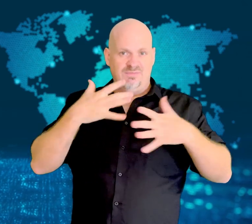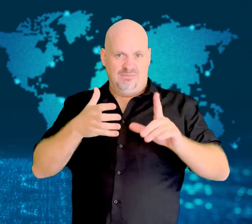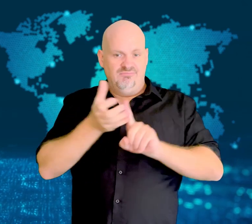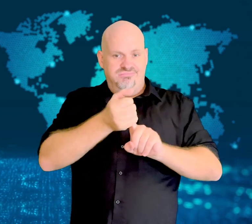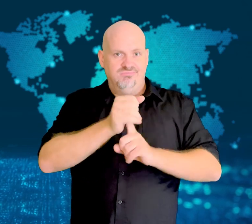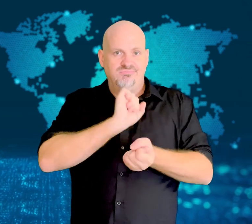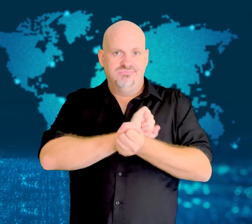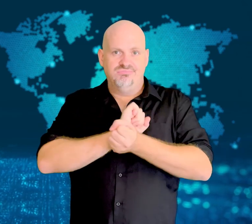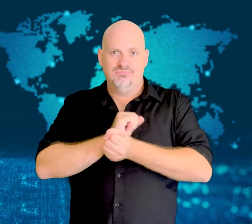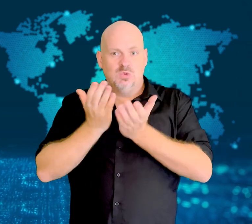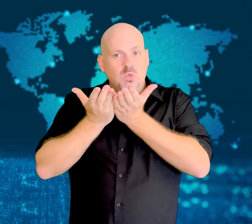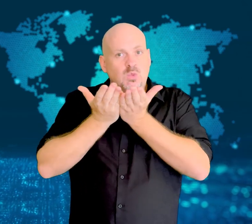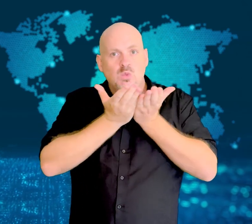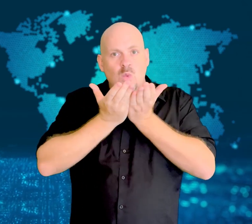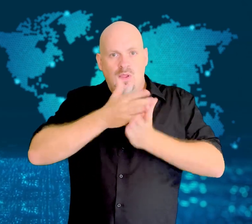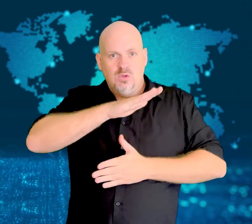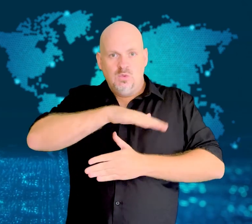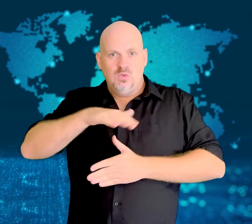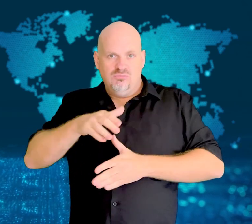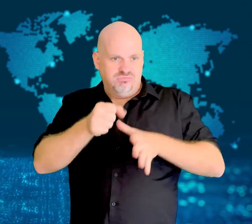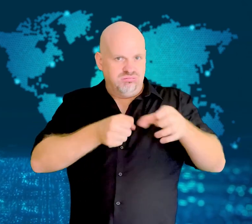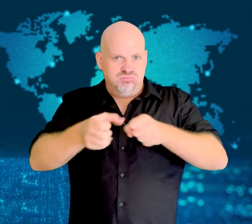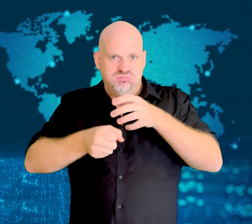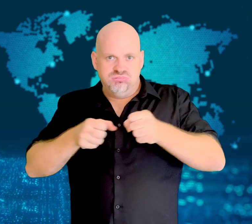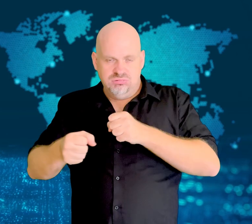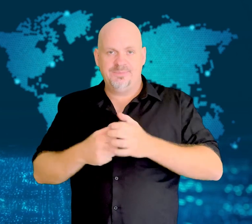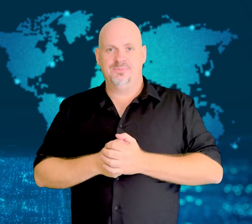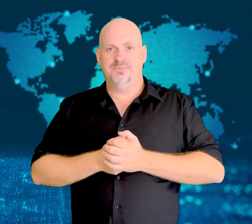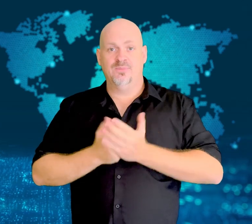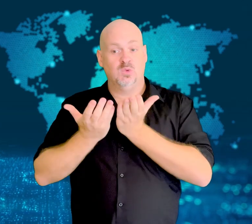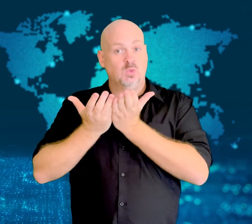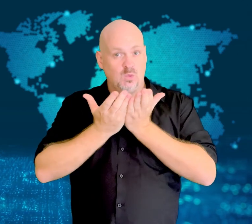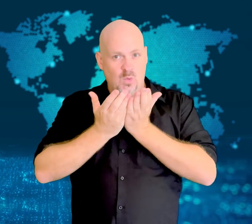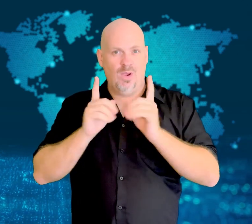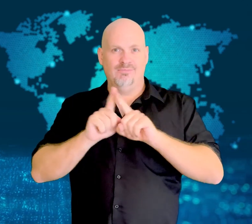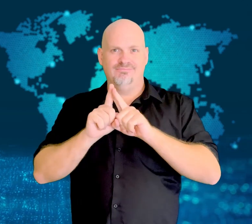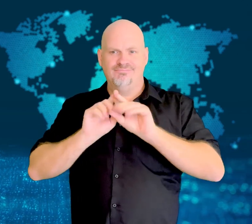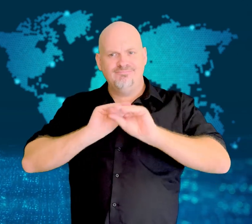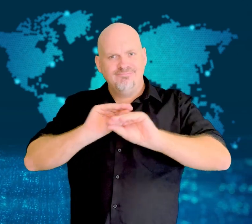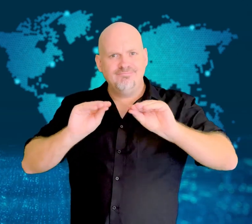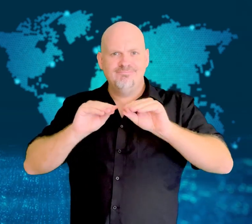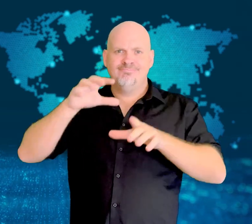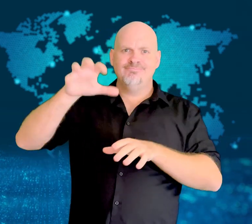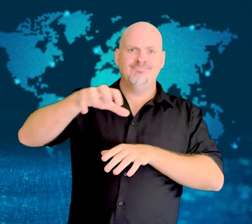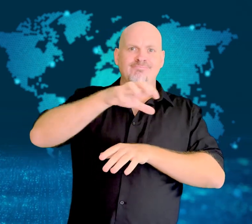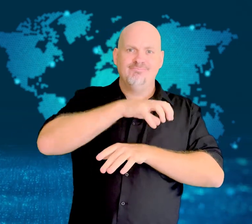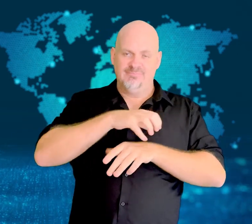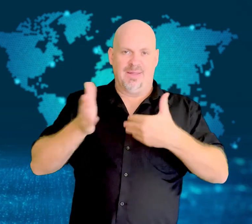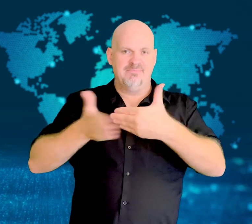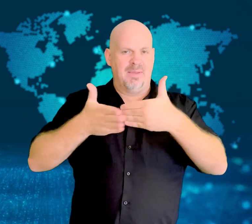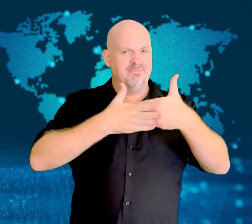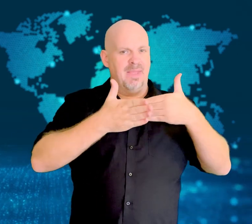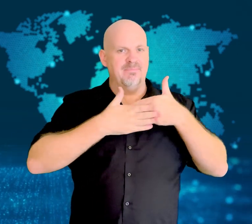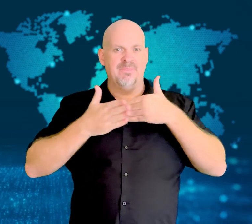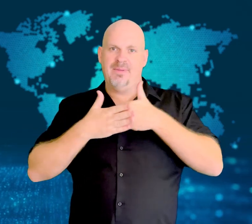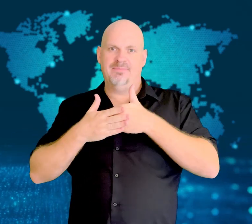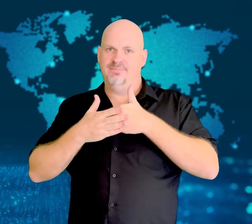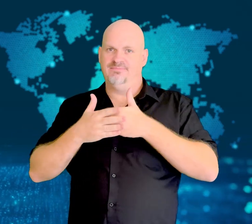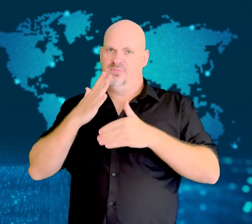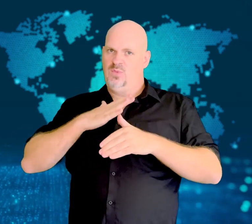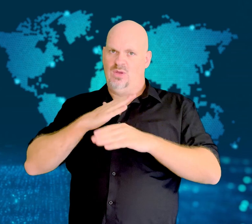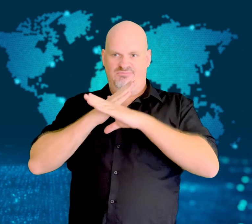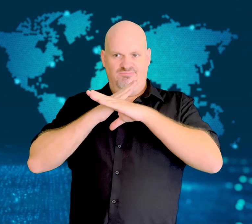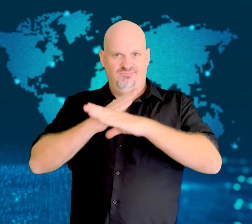Schools and higher education institutions were shut down to